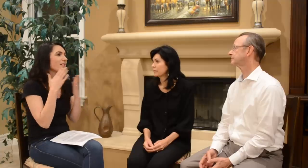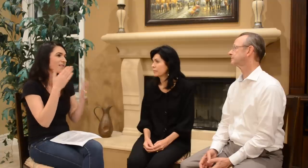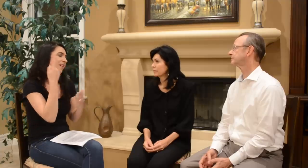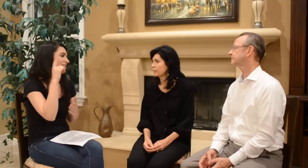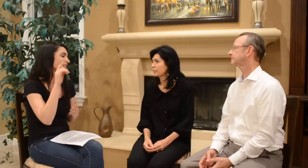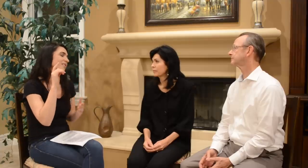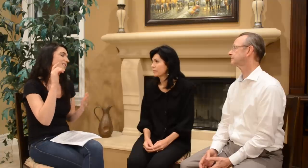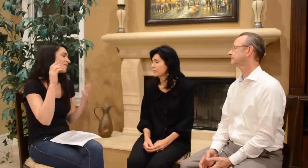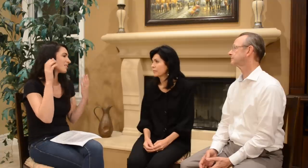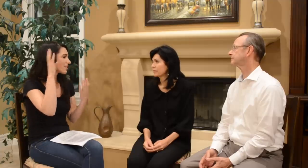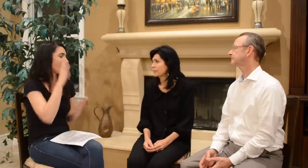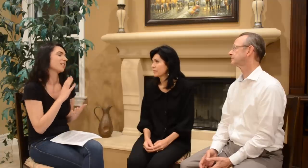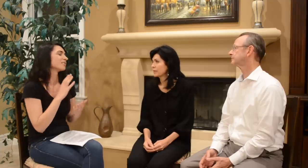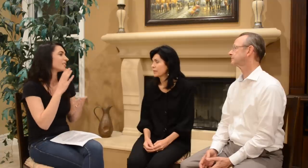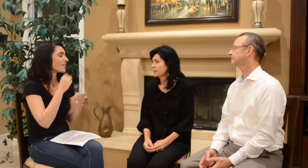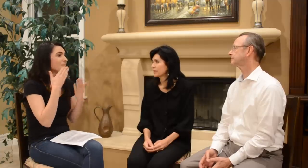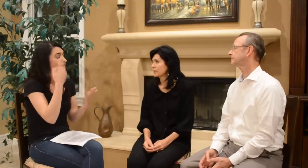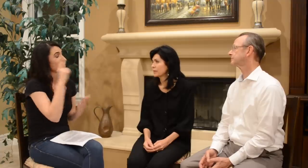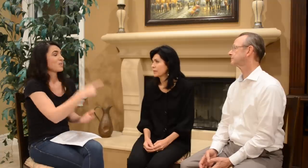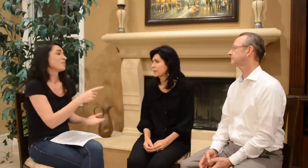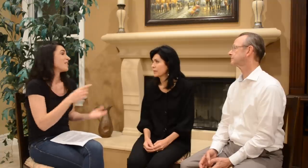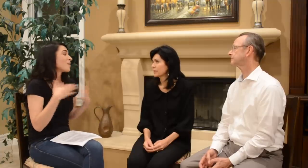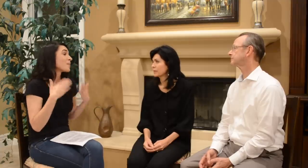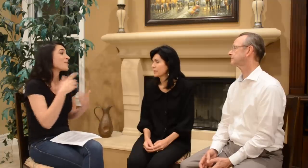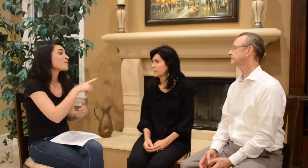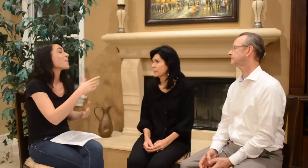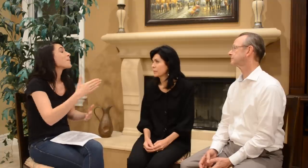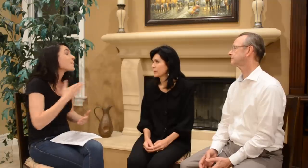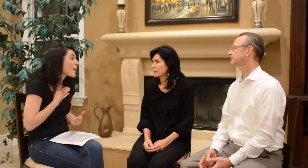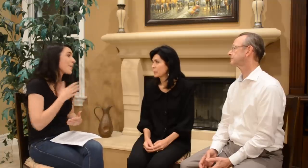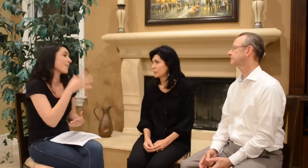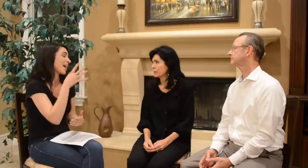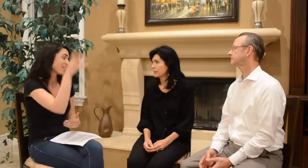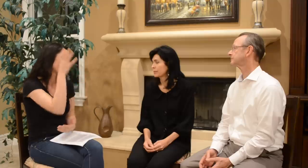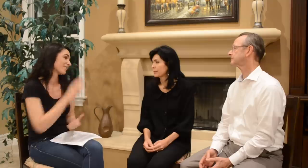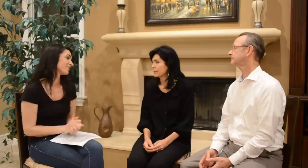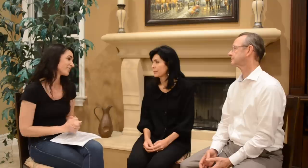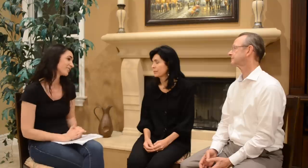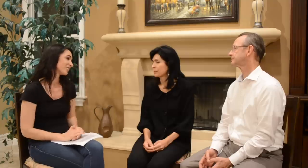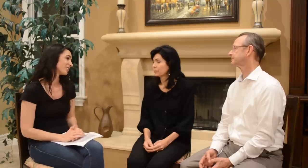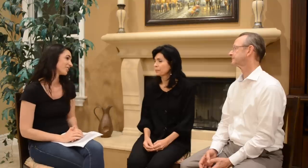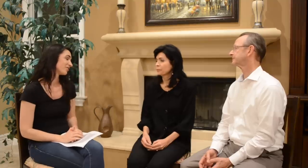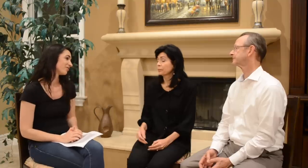so, I’m very thankful for God and for you two. So happy you two are my parents.